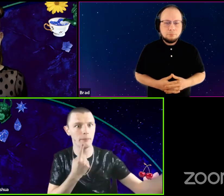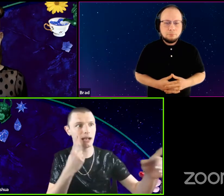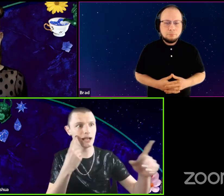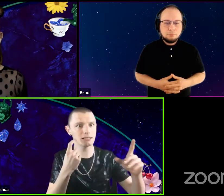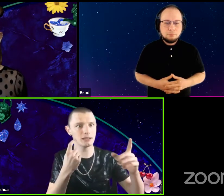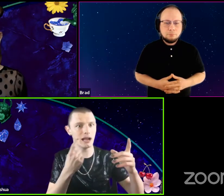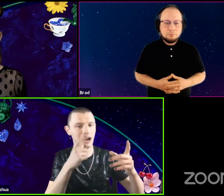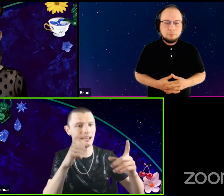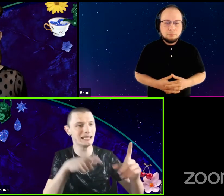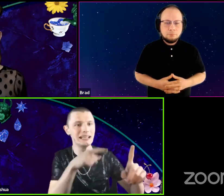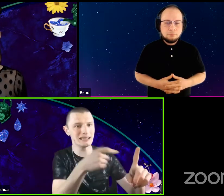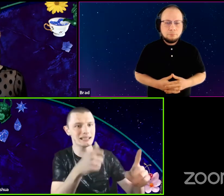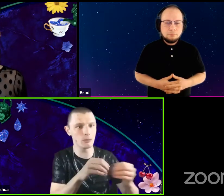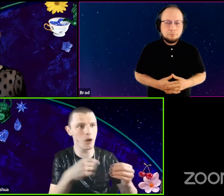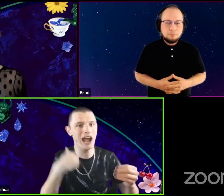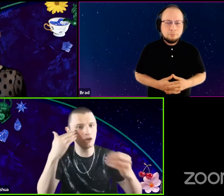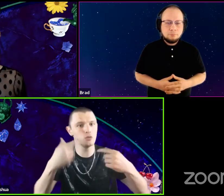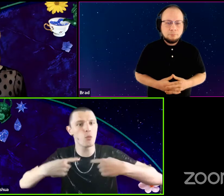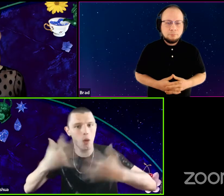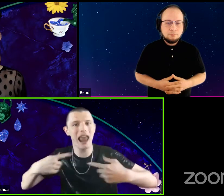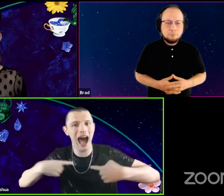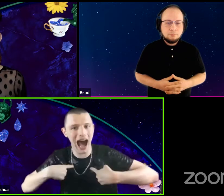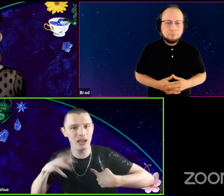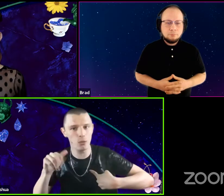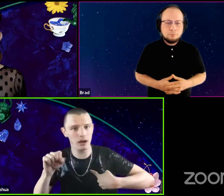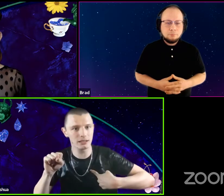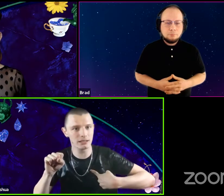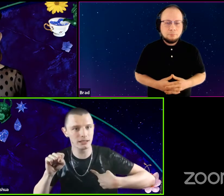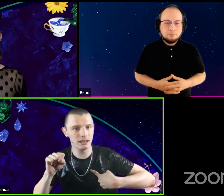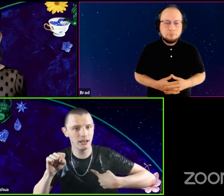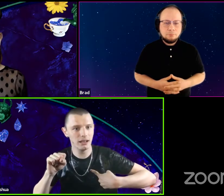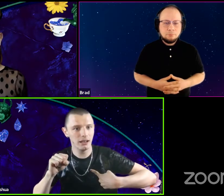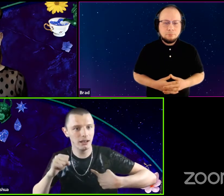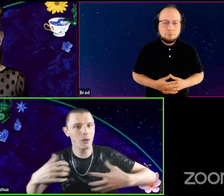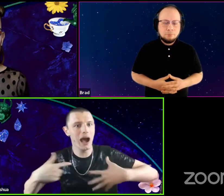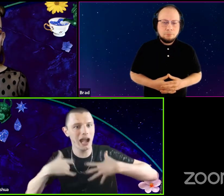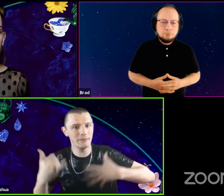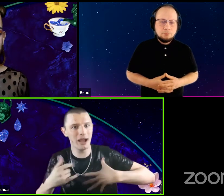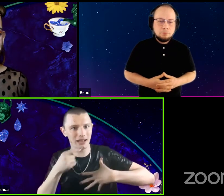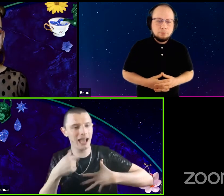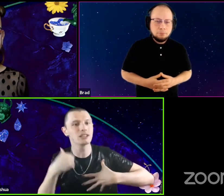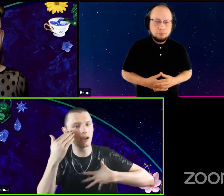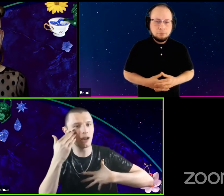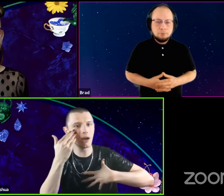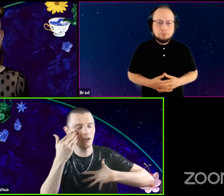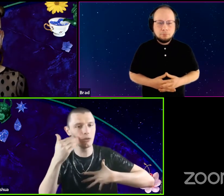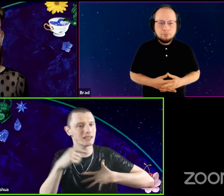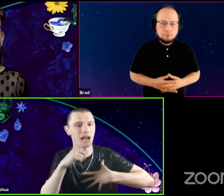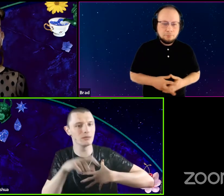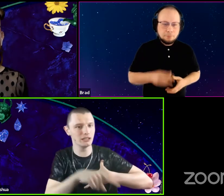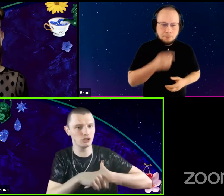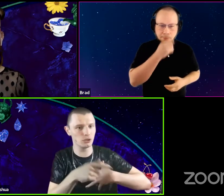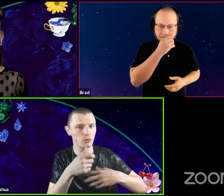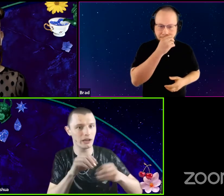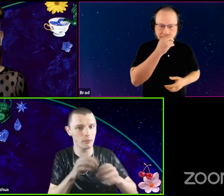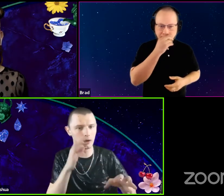Because I didn't need this anymore. I knew what I was. So I'm now gay. So I know, I know that I don't need you anymore.